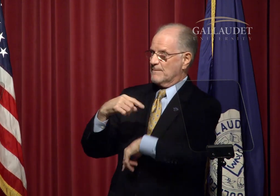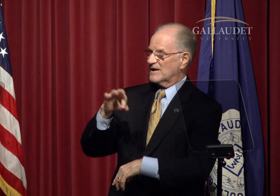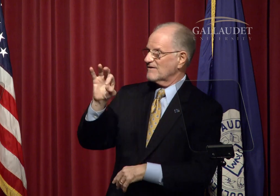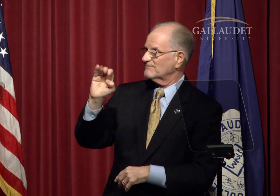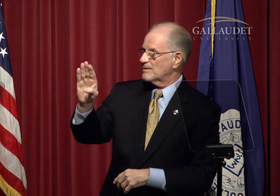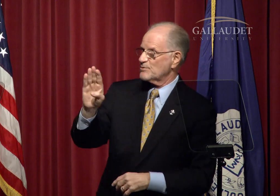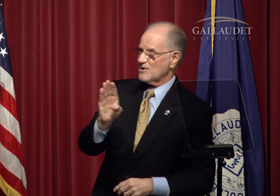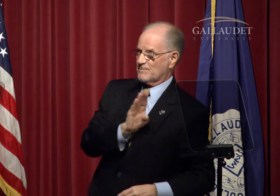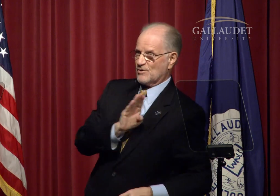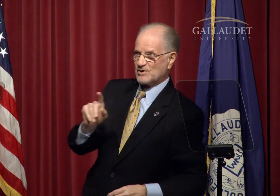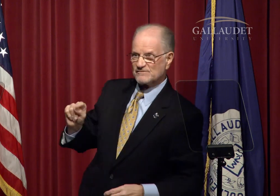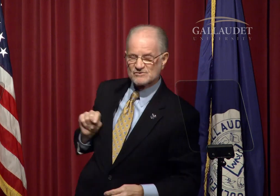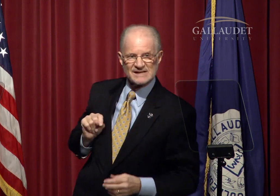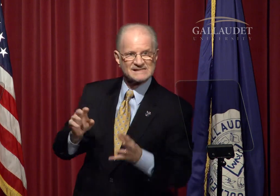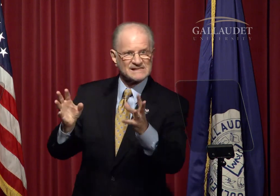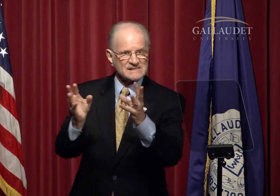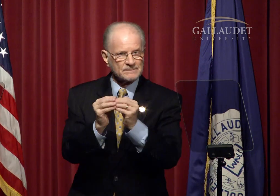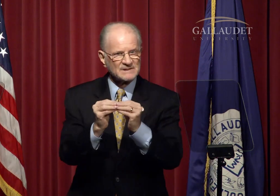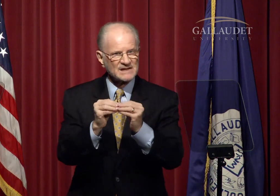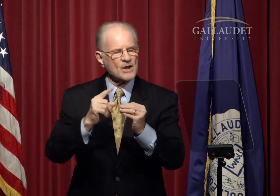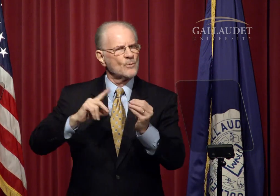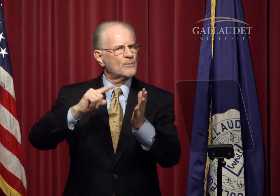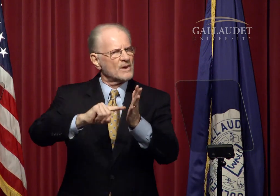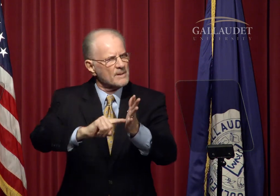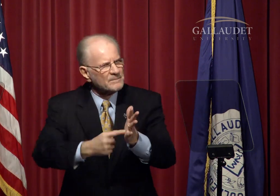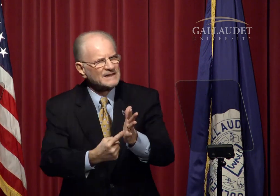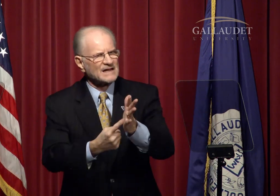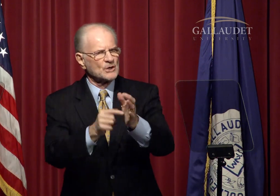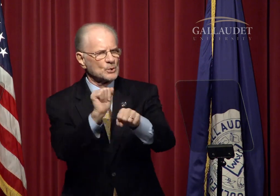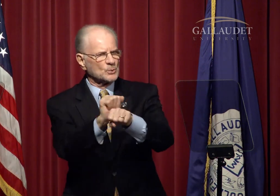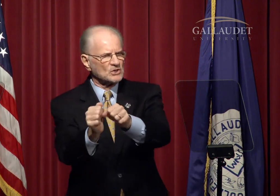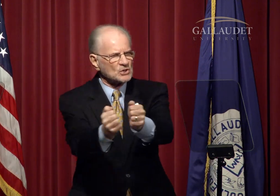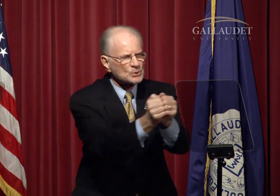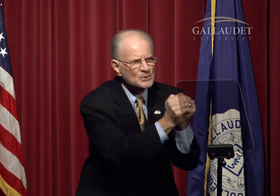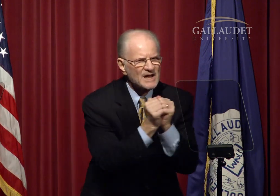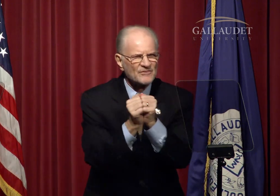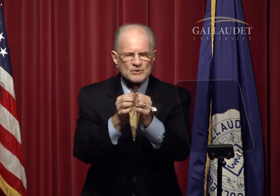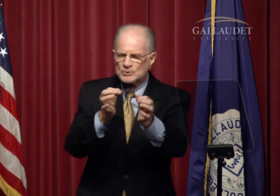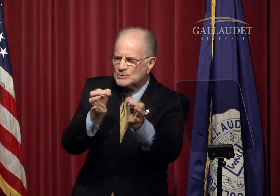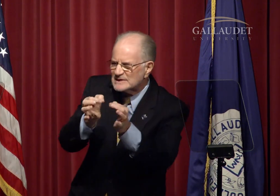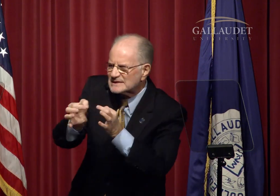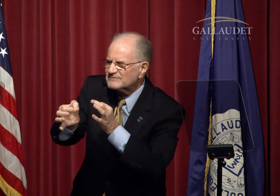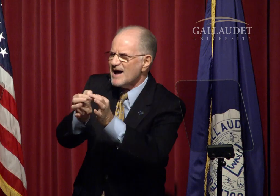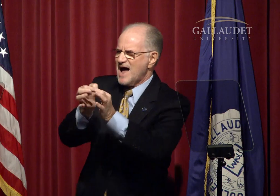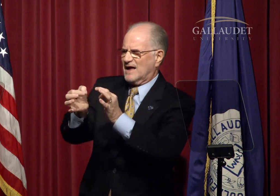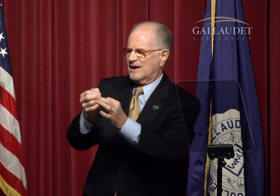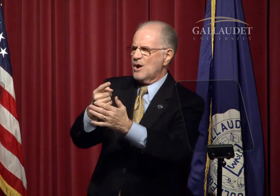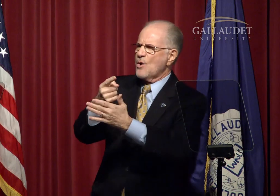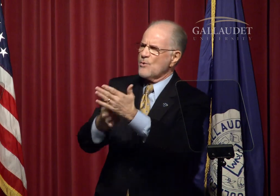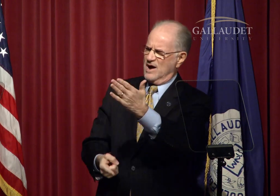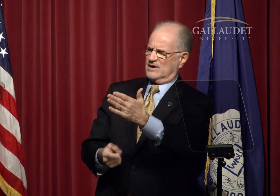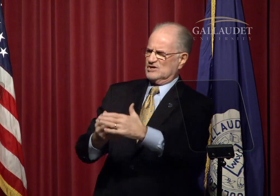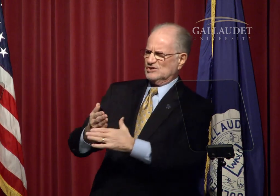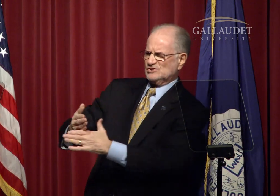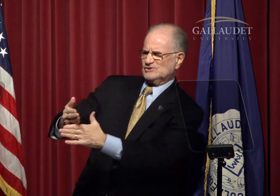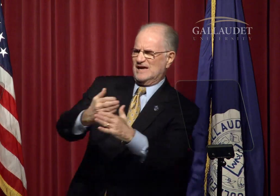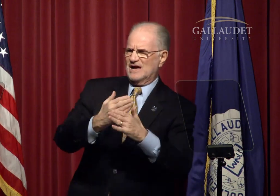and at the upcoming February Board of Trustees meeting, we will begin our work together to define